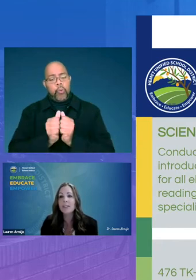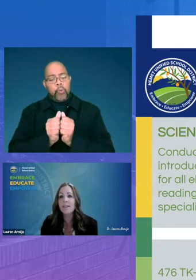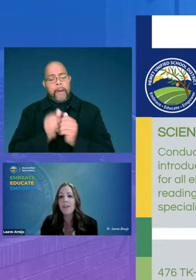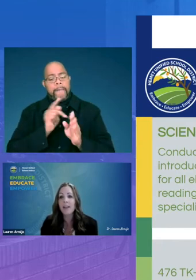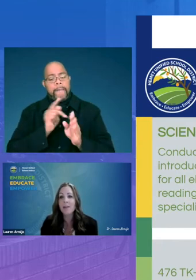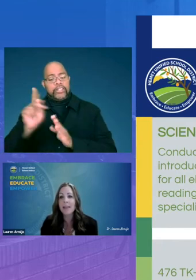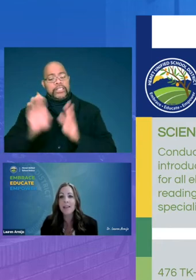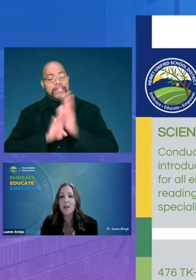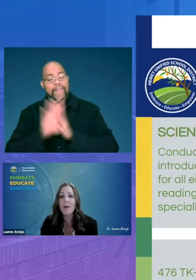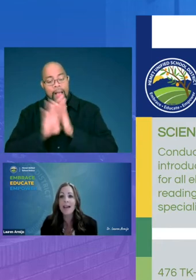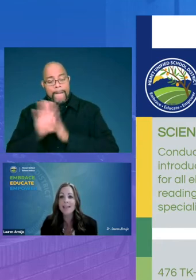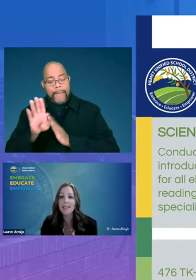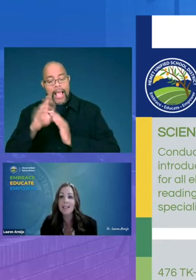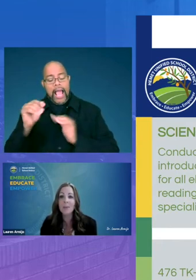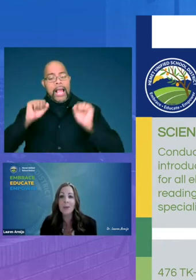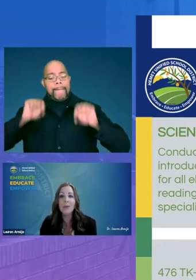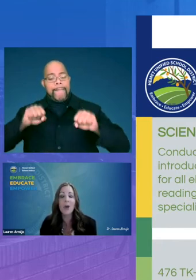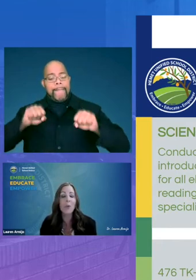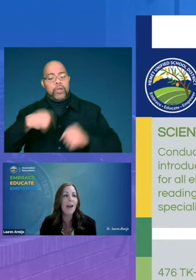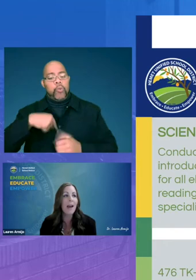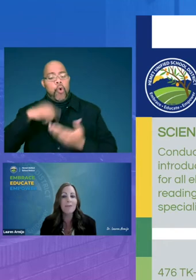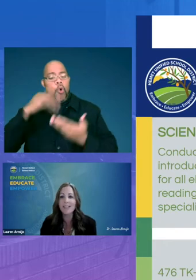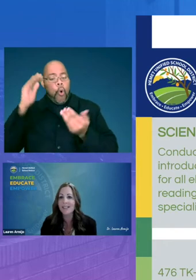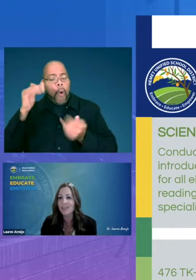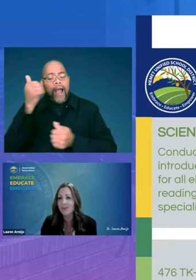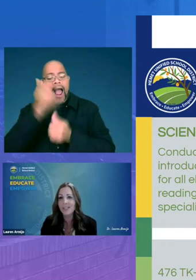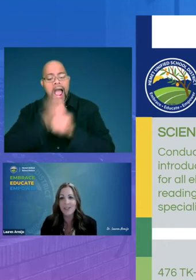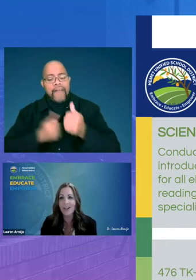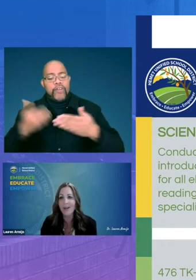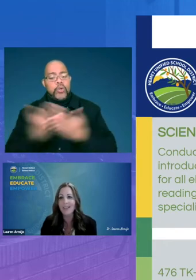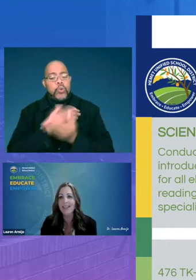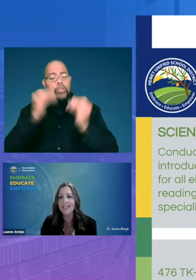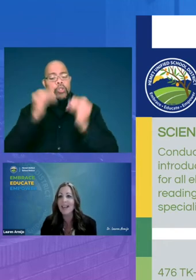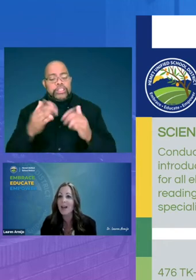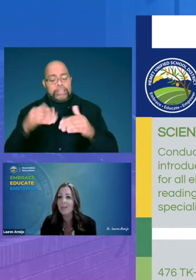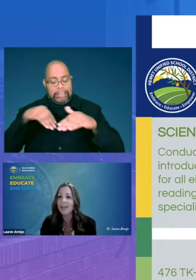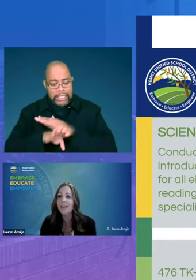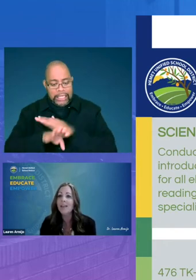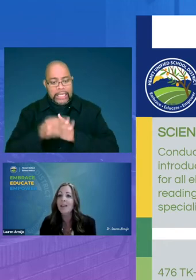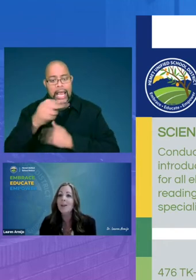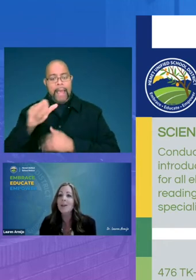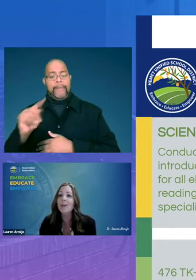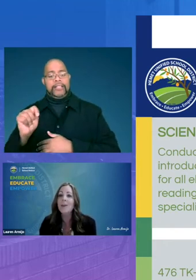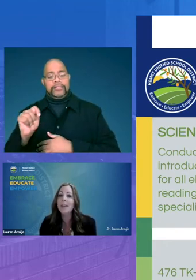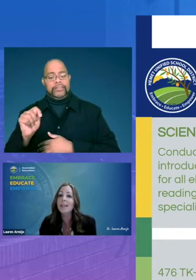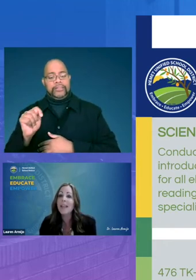development and capacity that we would hope every new teacher coming into hemet and they